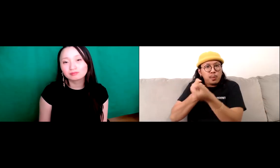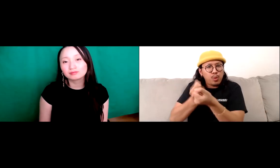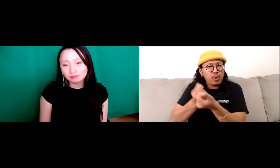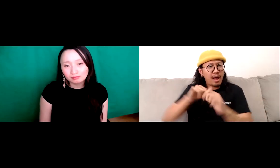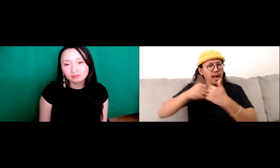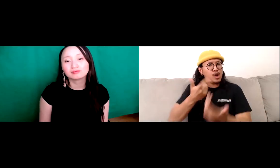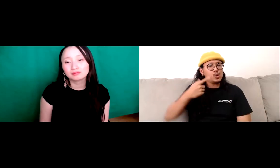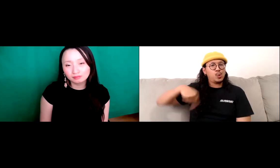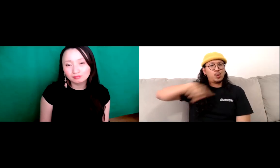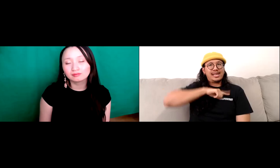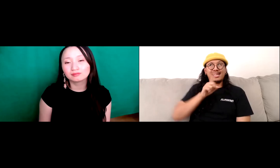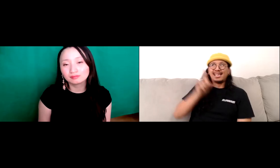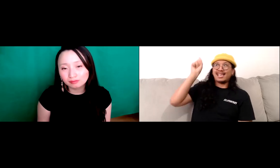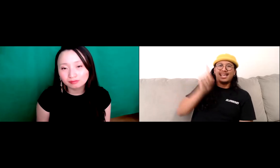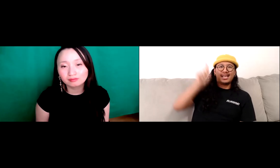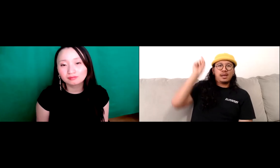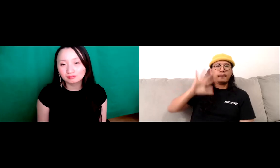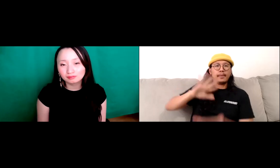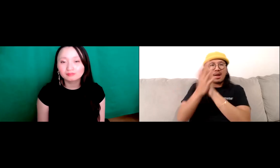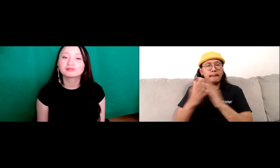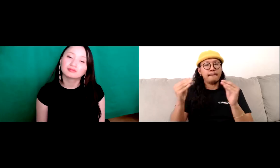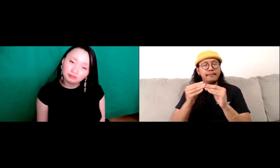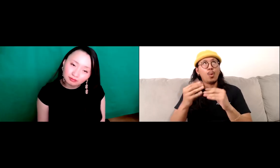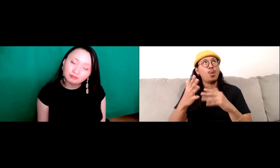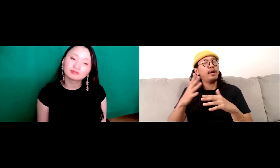that who are providing all those resources and support you know how do